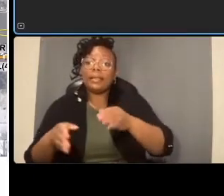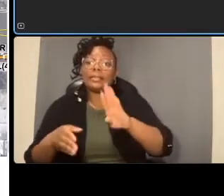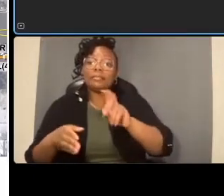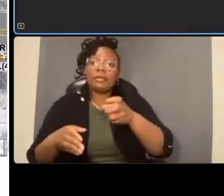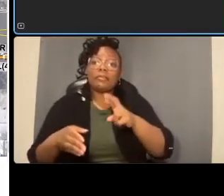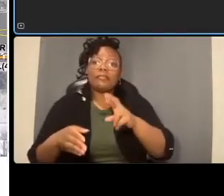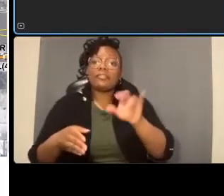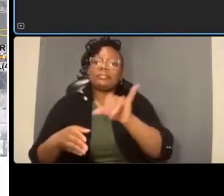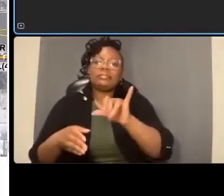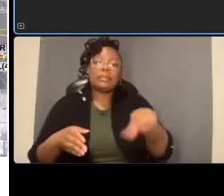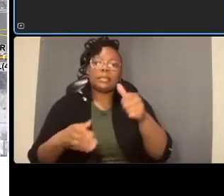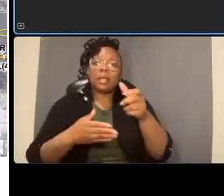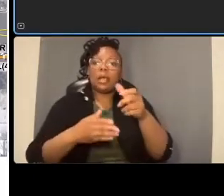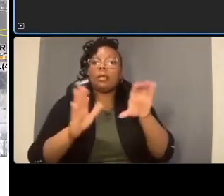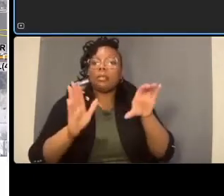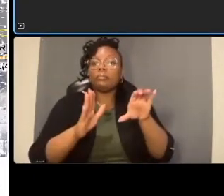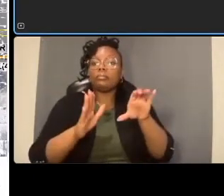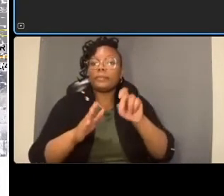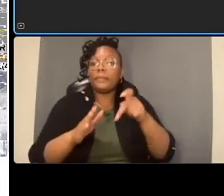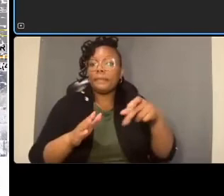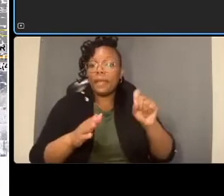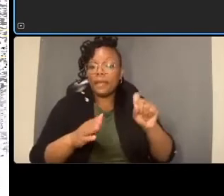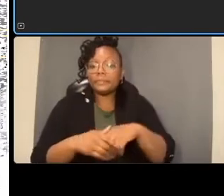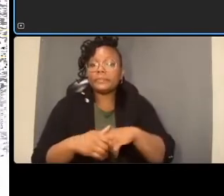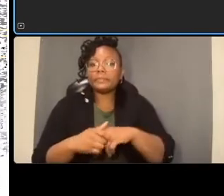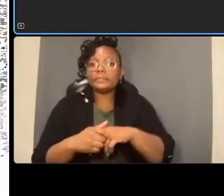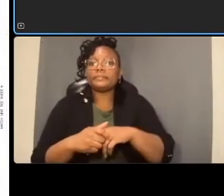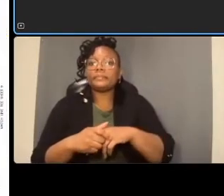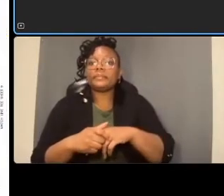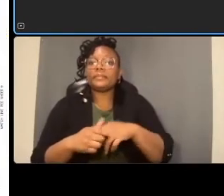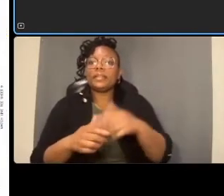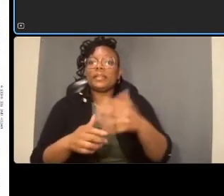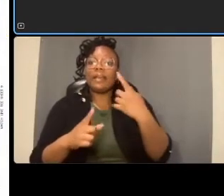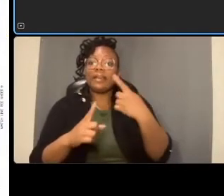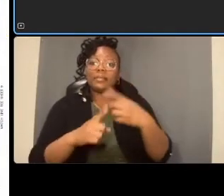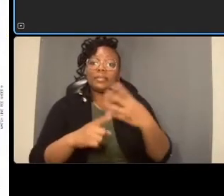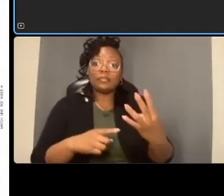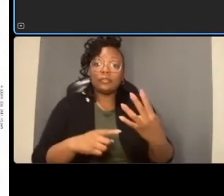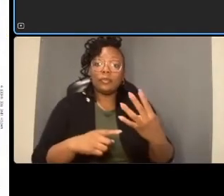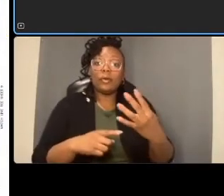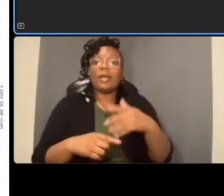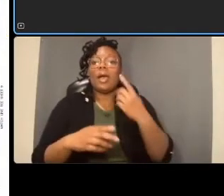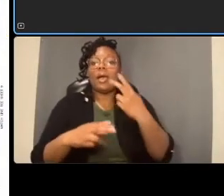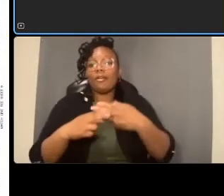i'll call it five plus four where no parking or intersections interfere with that uh dimension